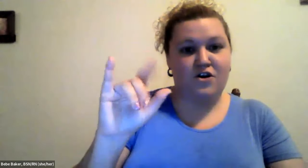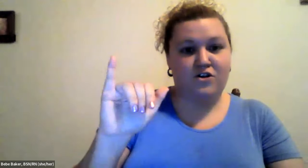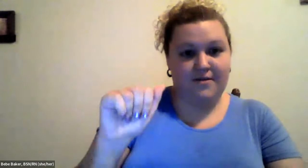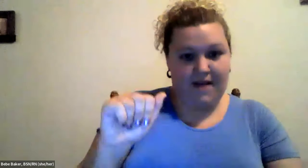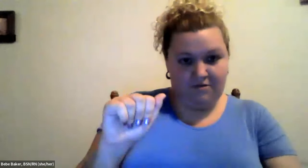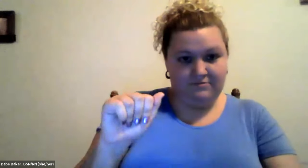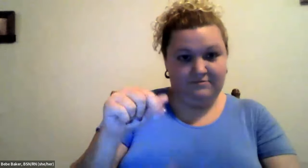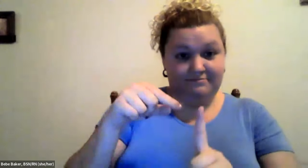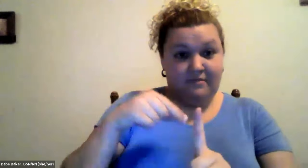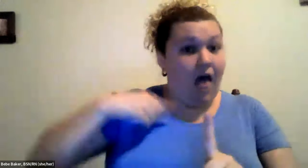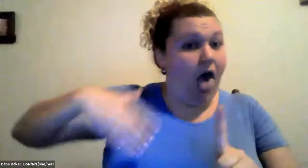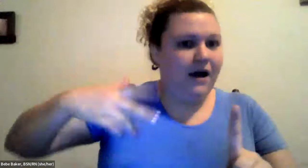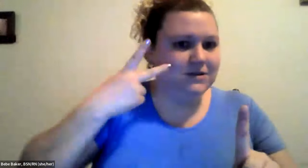Cristine Saunders: So dextre Kar Diya.